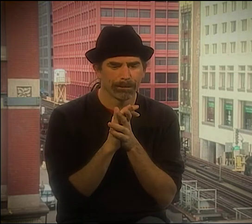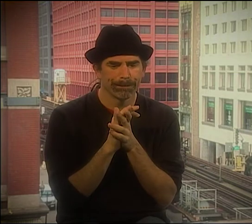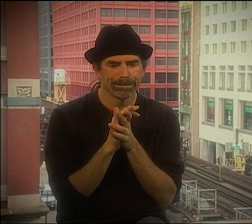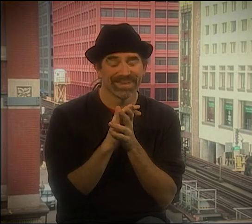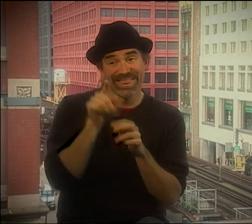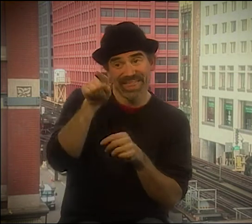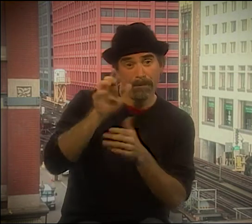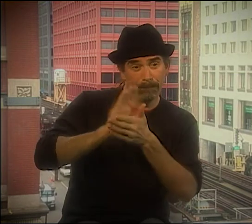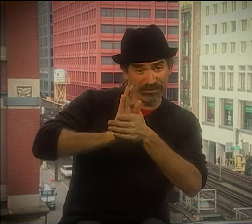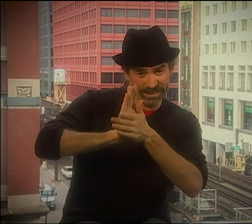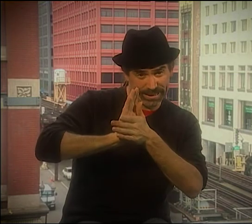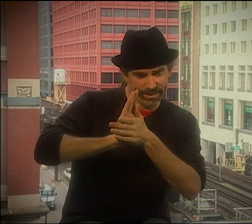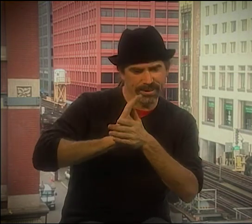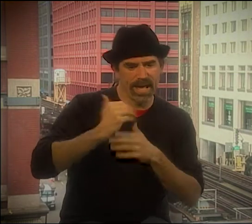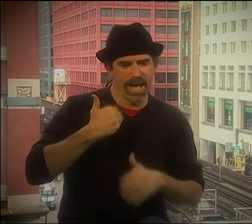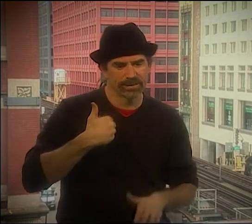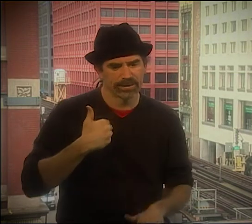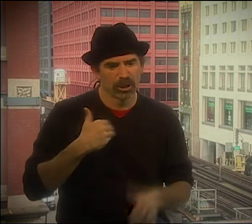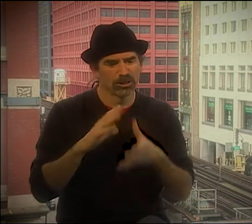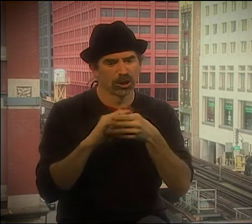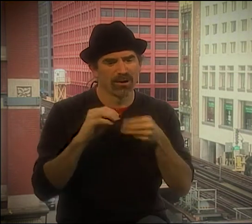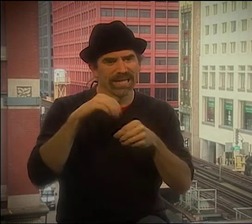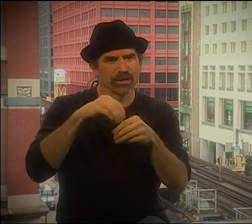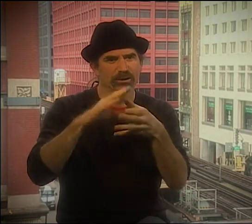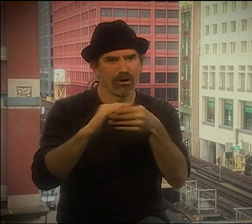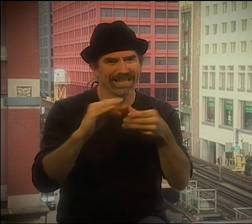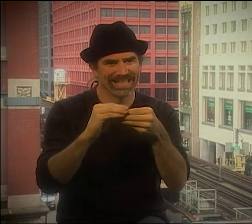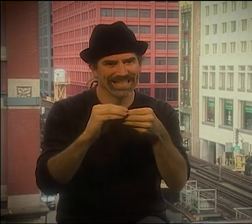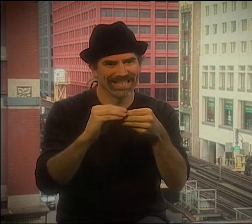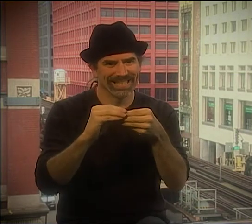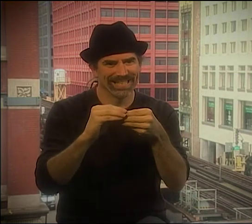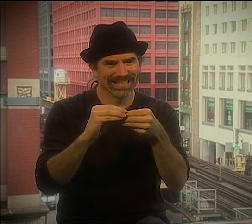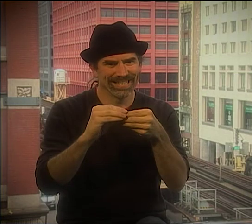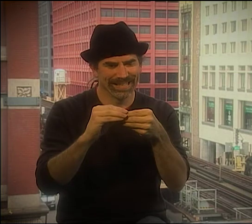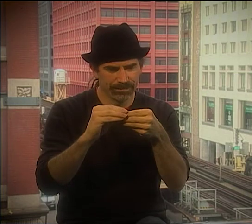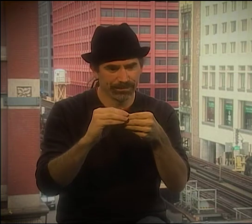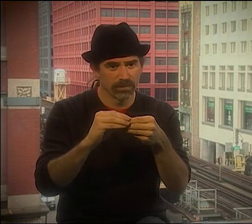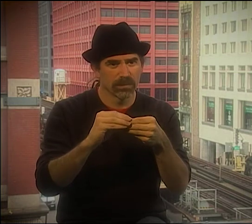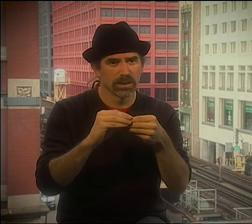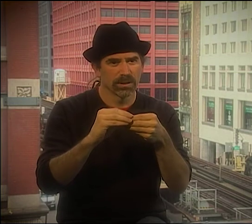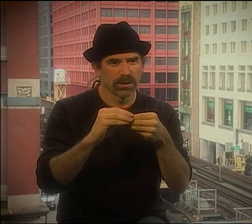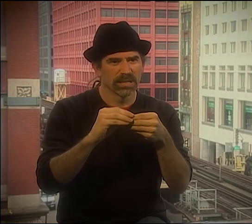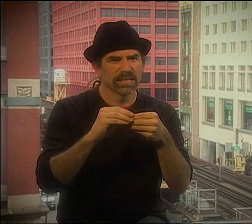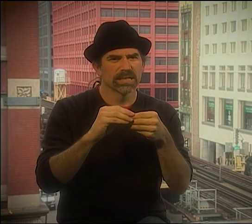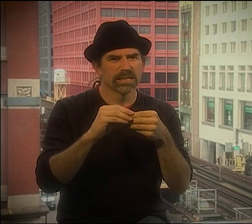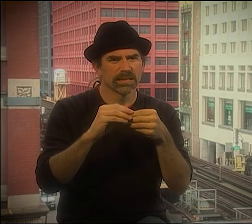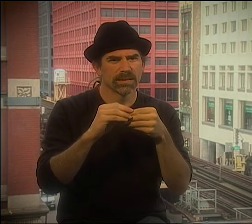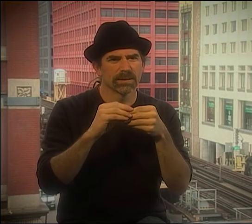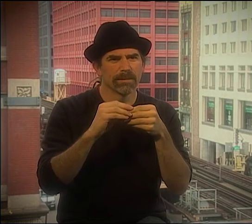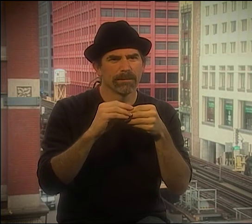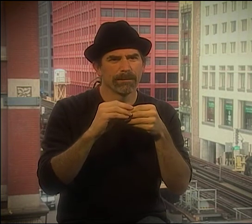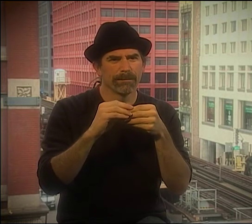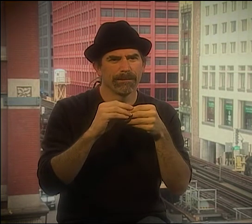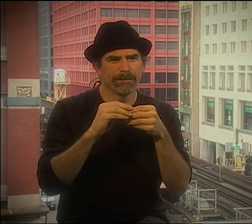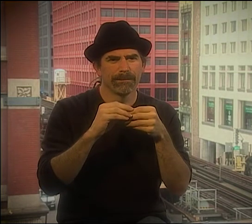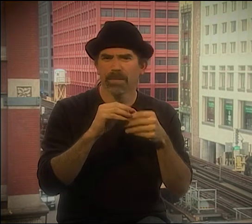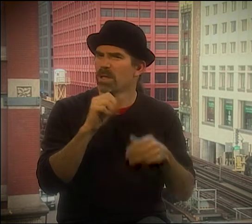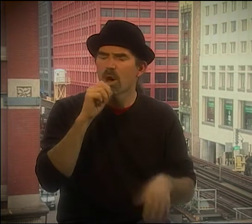A JAPANESE MOVIE. I REMEMBER THE TITLE. OH, WHAT WAS THAT? IT WAS THE MOVIE,